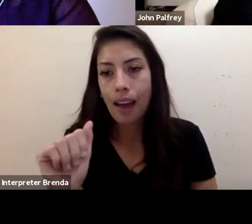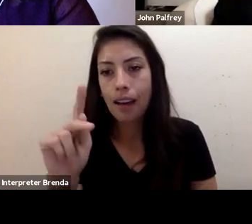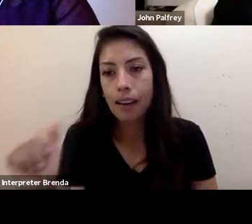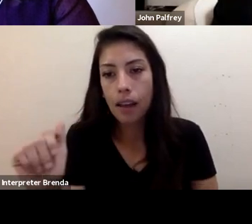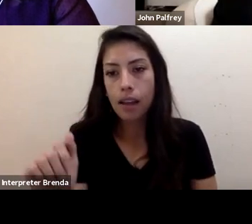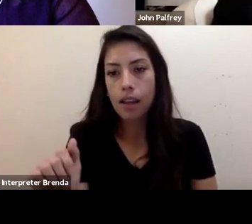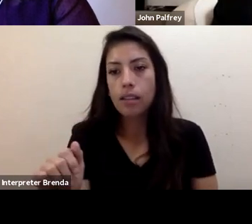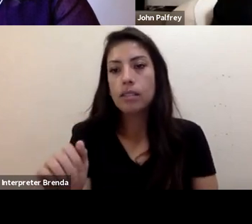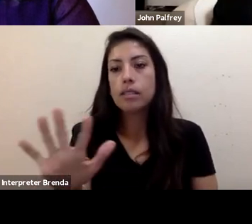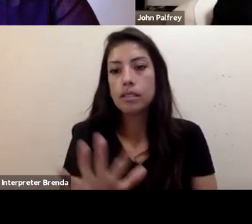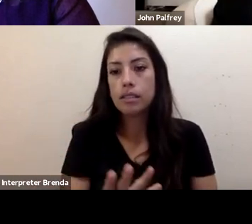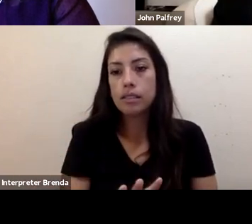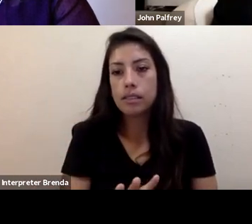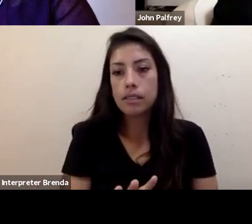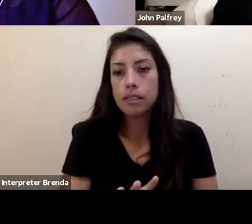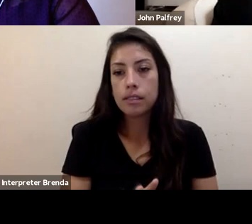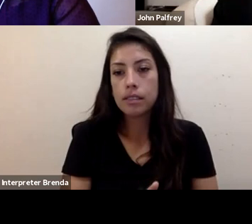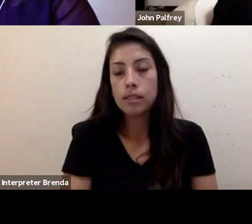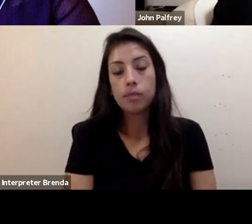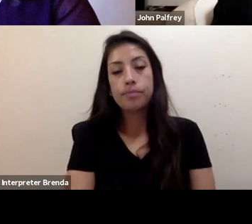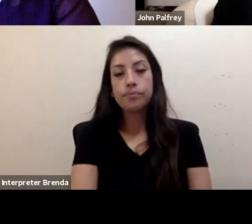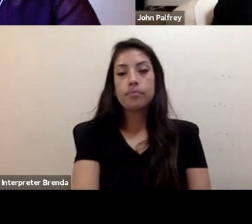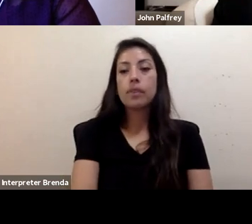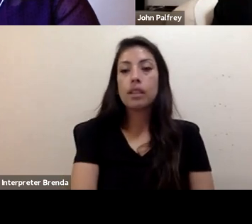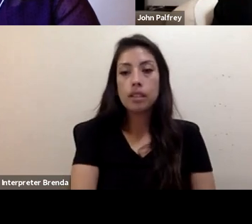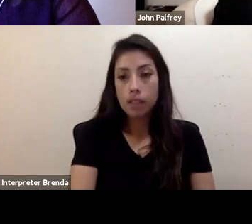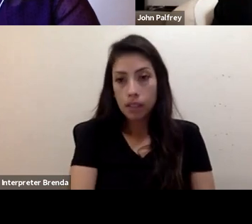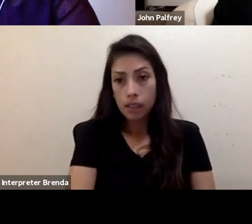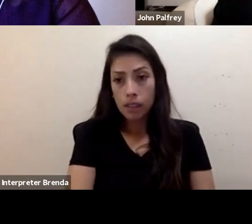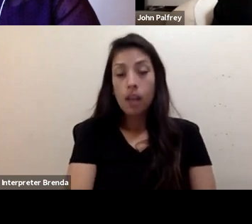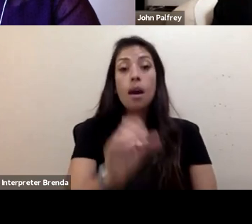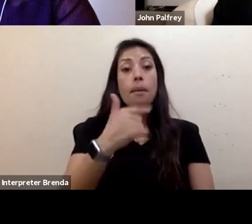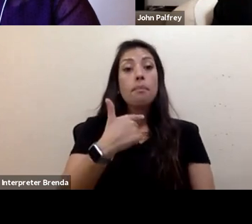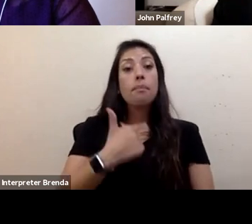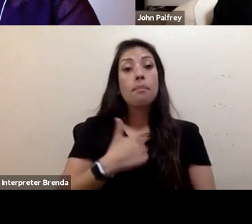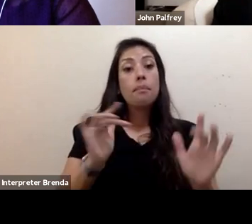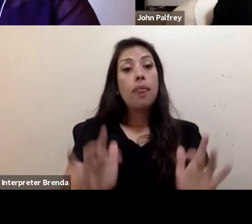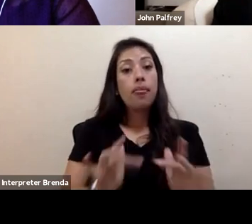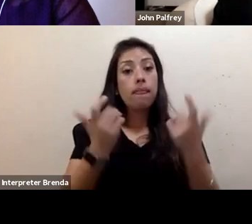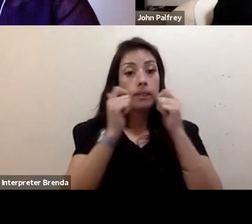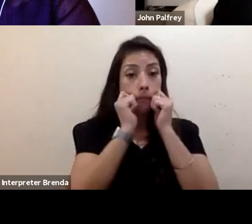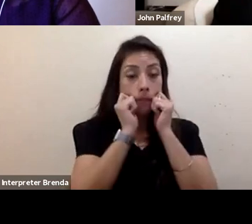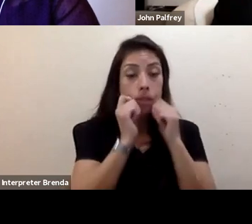amongst many first nations. I am light-skinned, middle aged Latinx